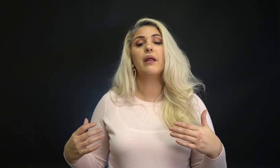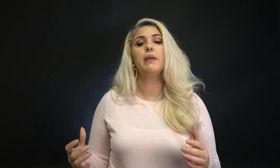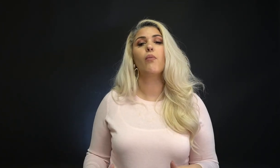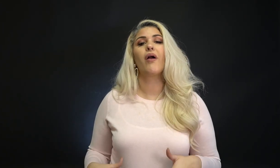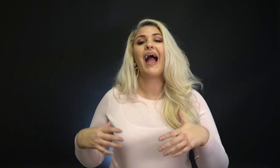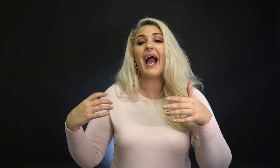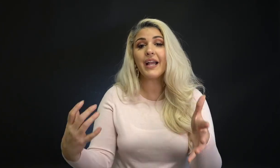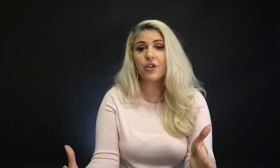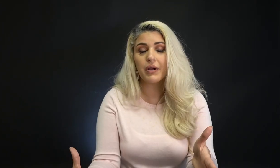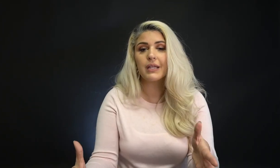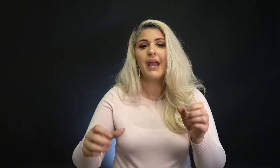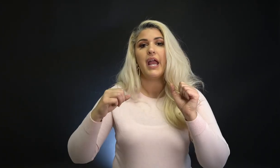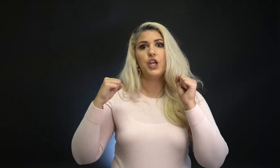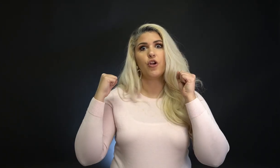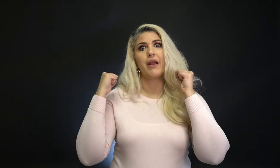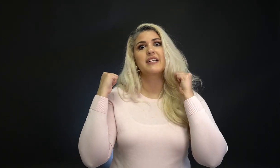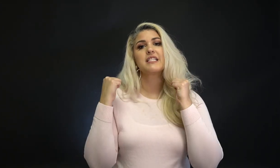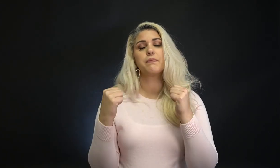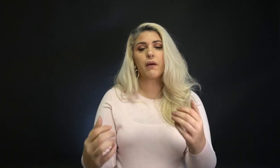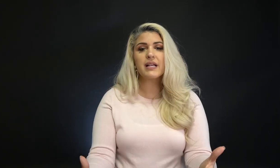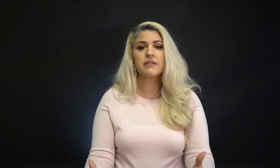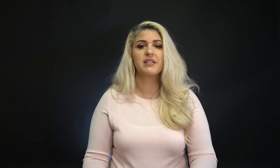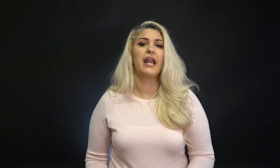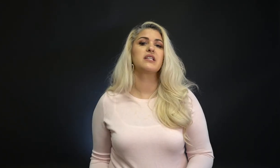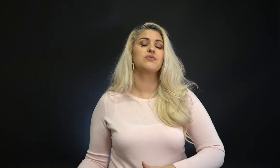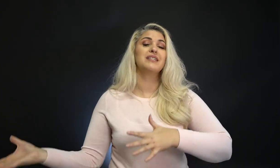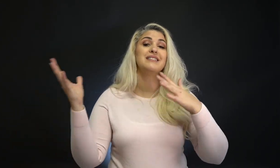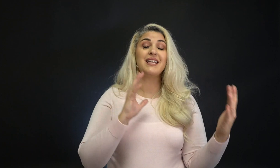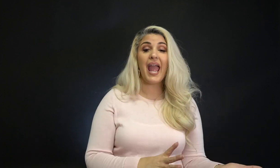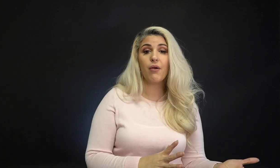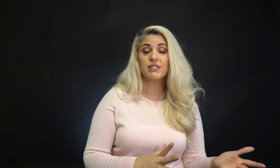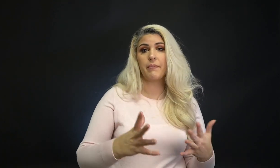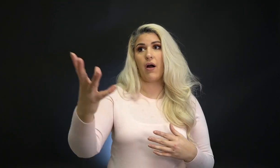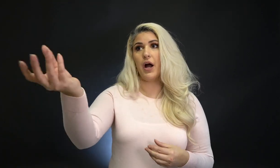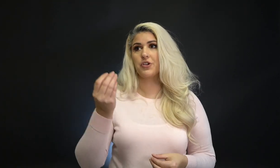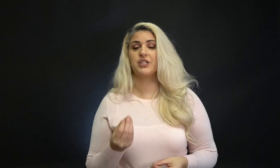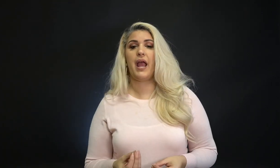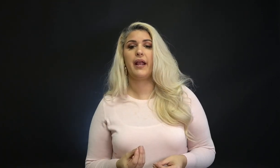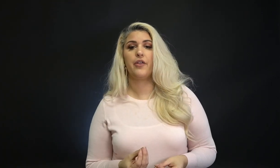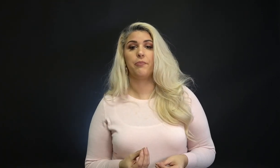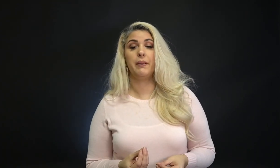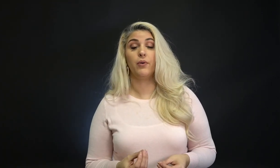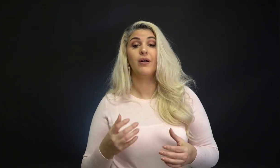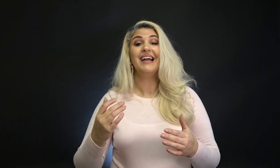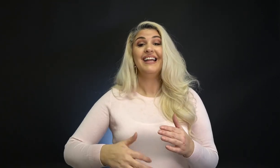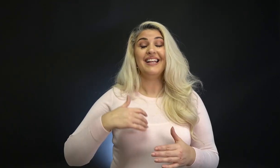how to be more accurate in your expressive signing. So today was about understanding other people.